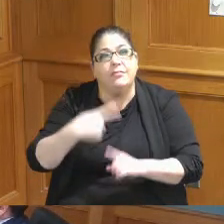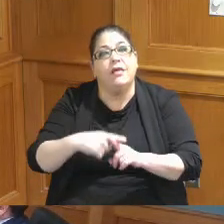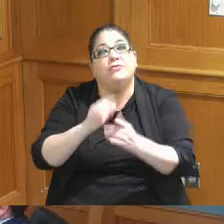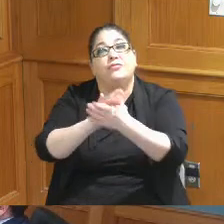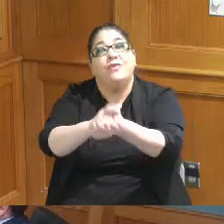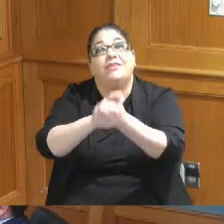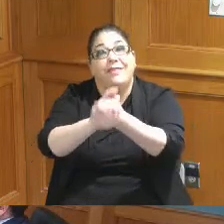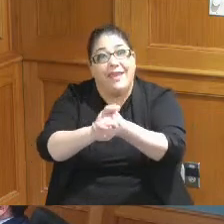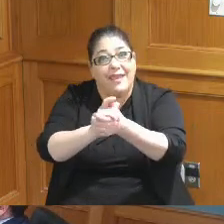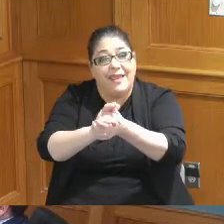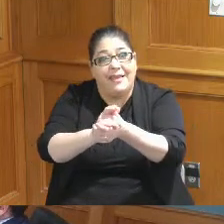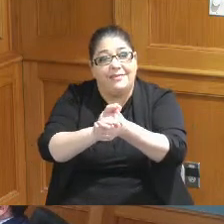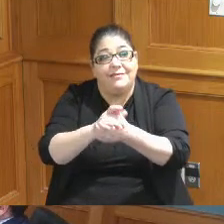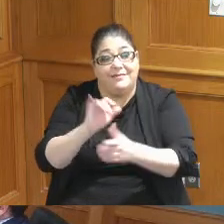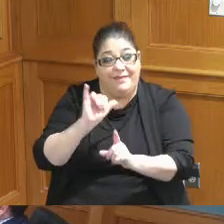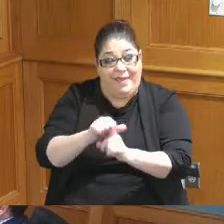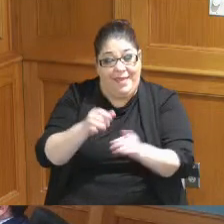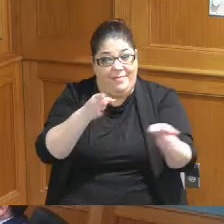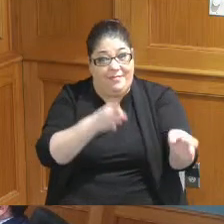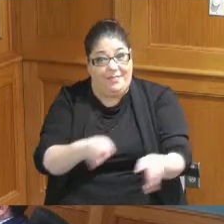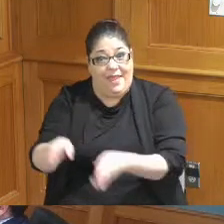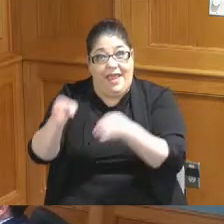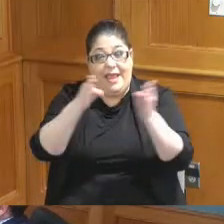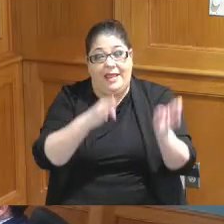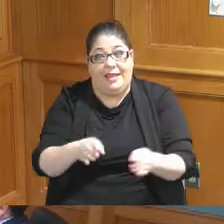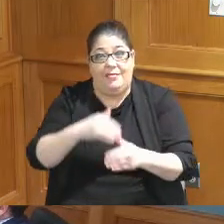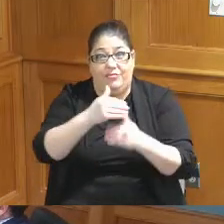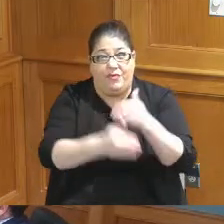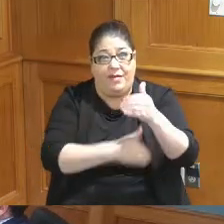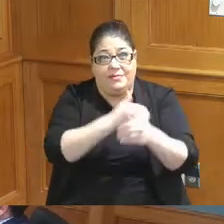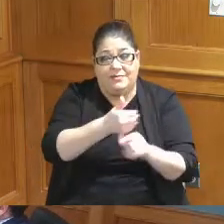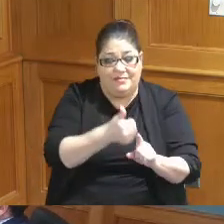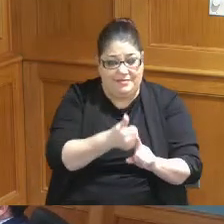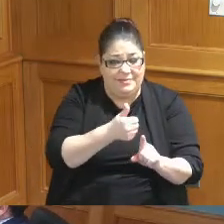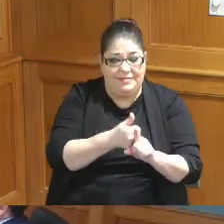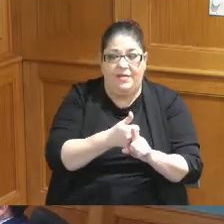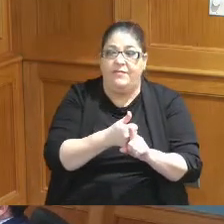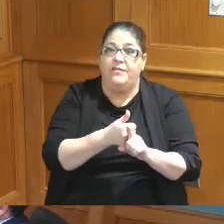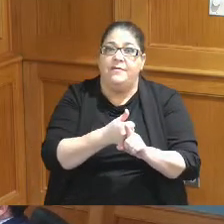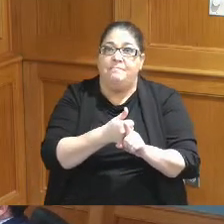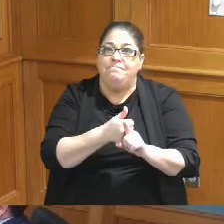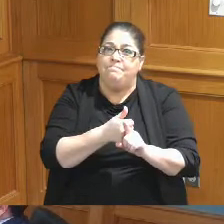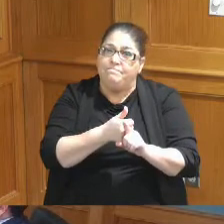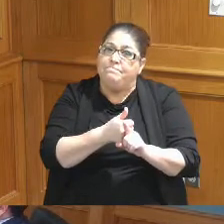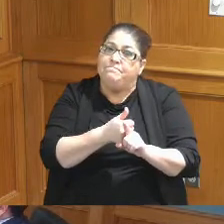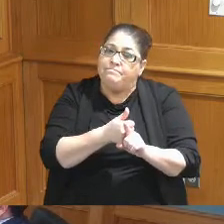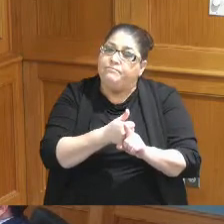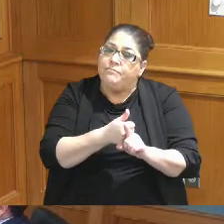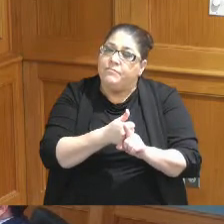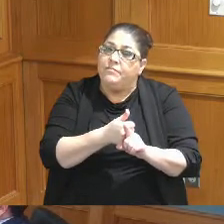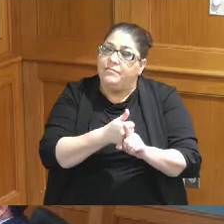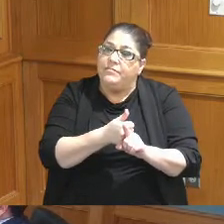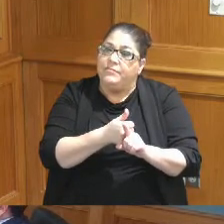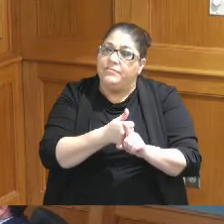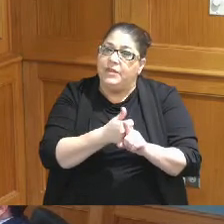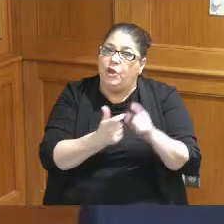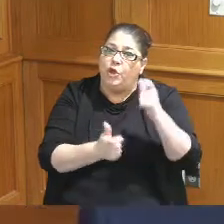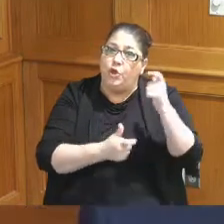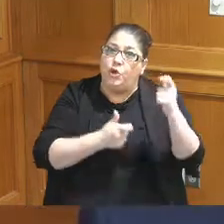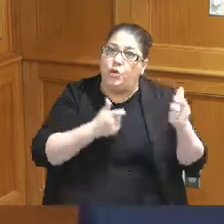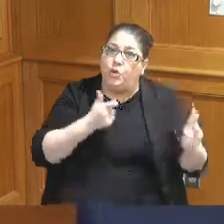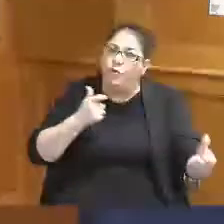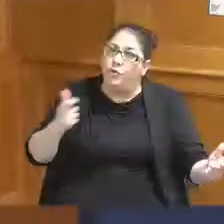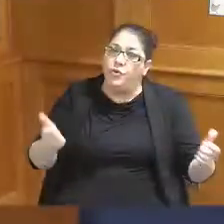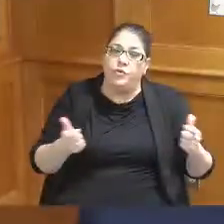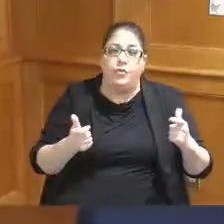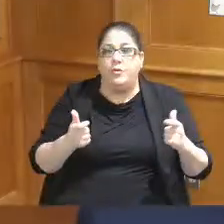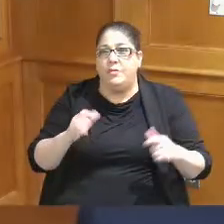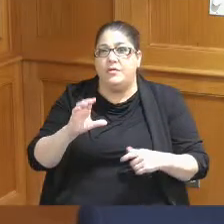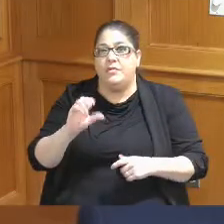her the plan the planning process is is a is a a huge consensus building process with with the